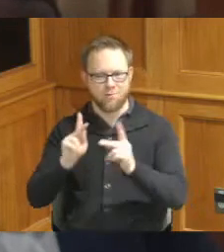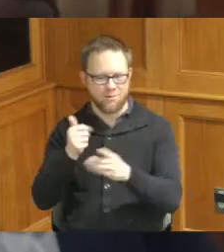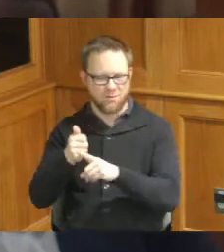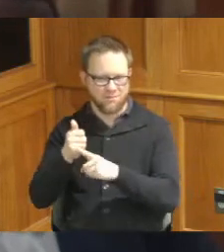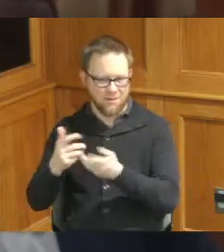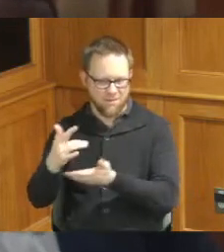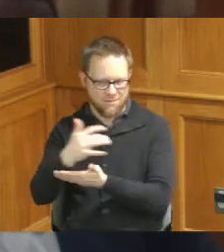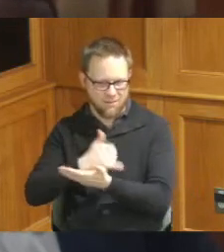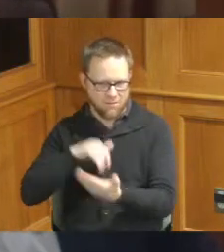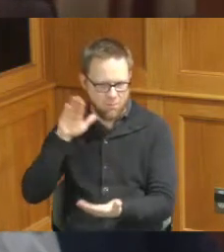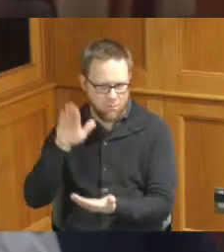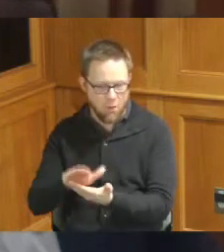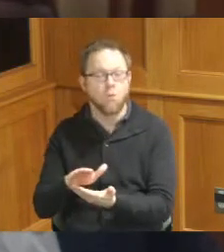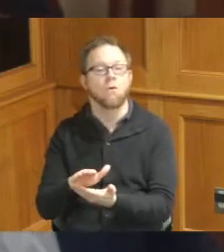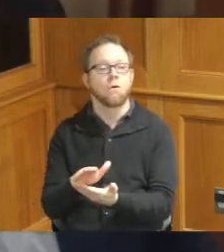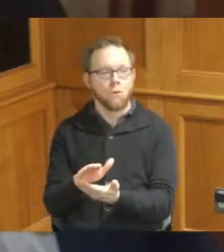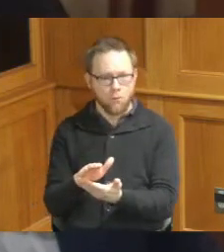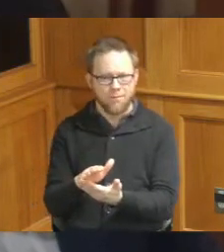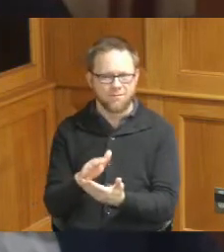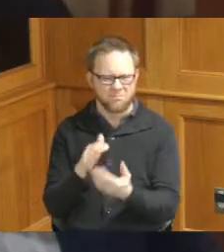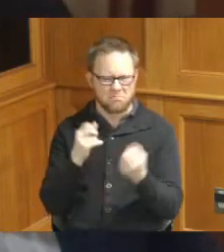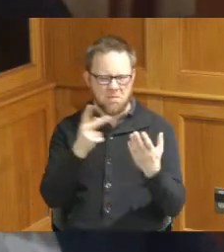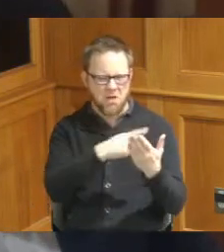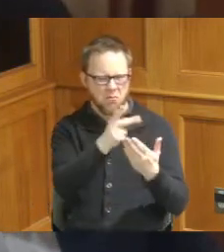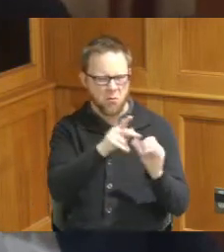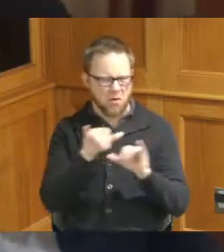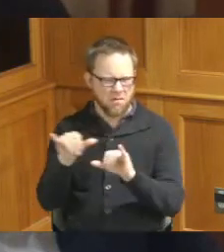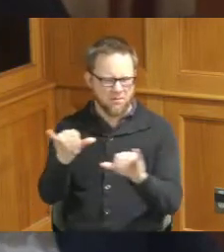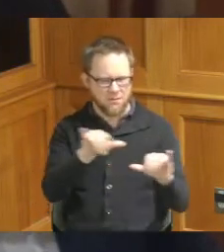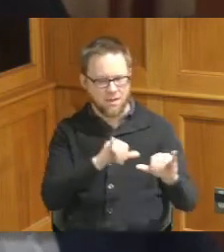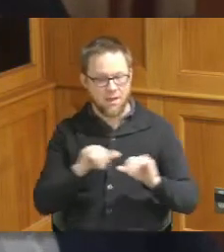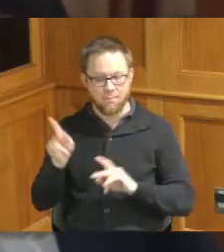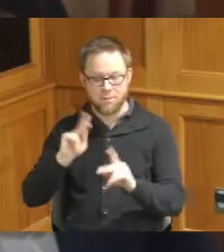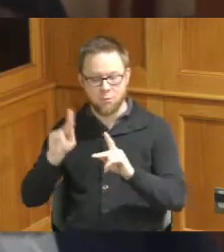course like many of these programs participants will always also receive links to Supportive